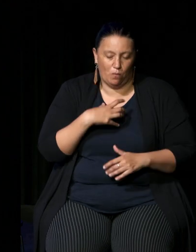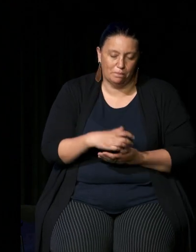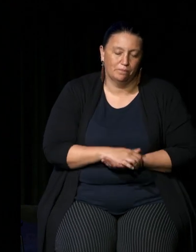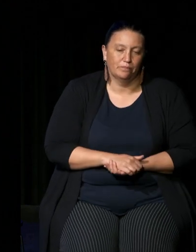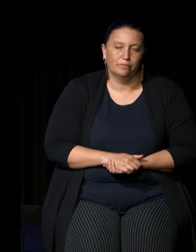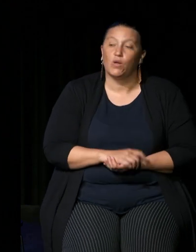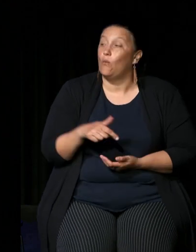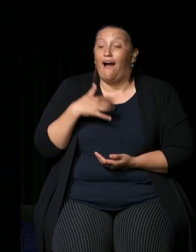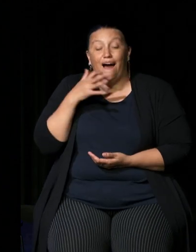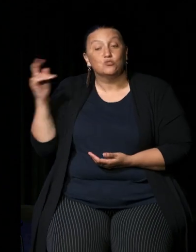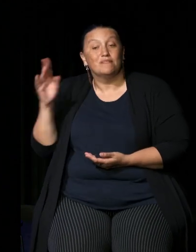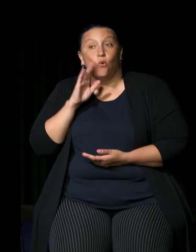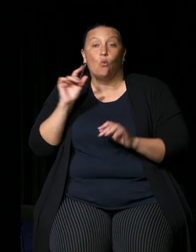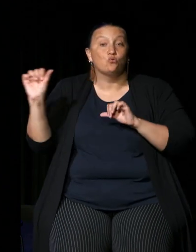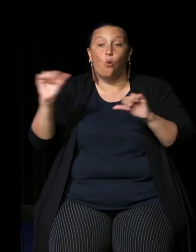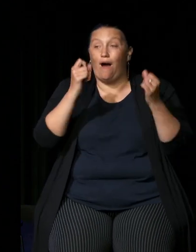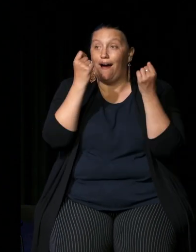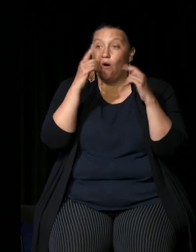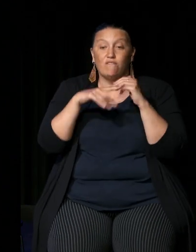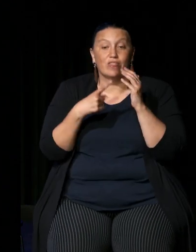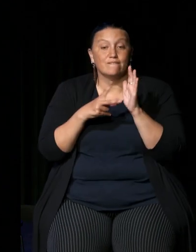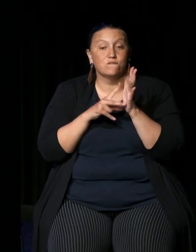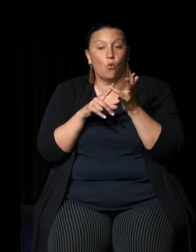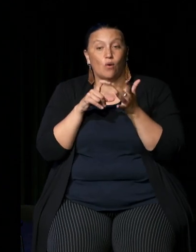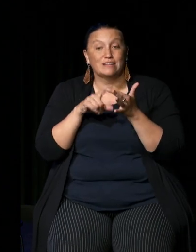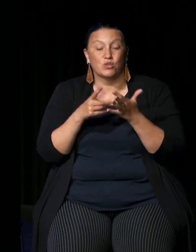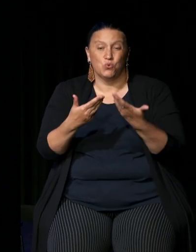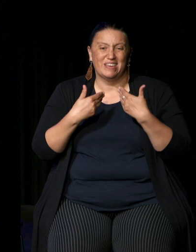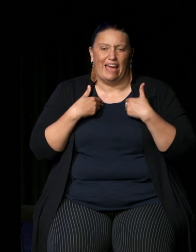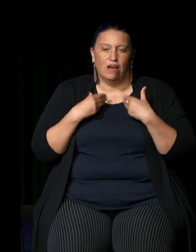session what your understanding of the voice was and you gave us a an instant response on that I